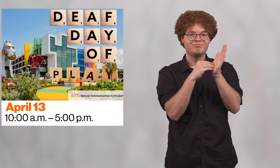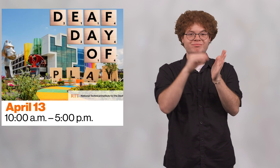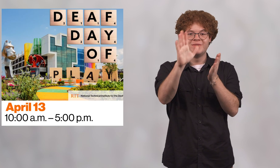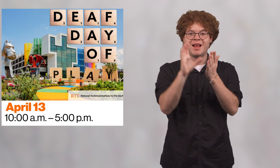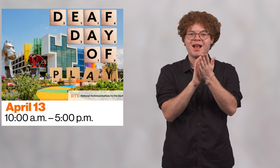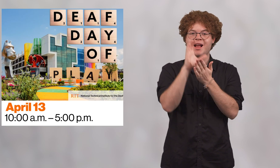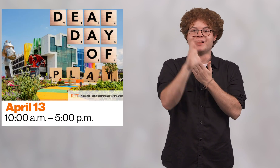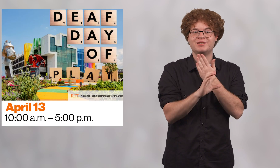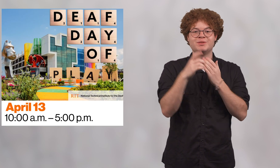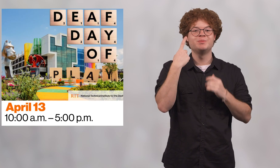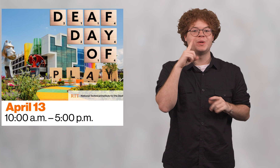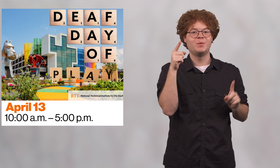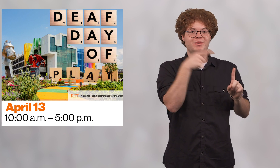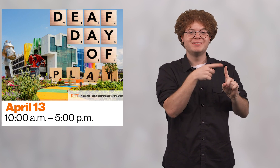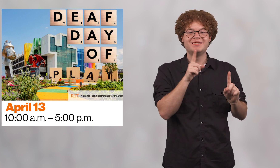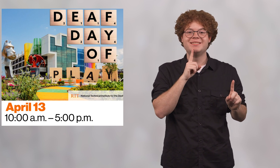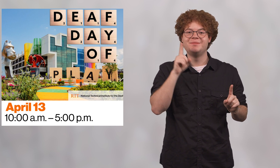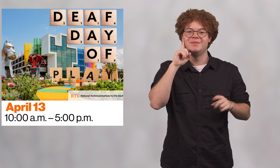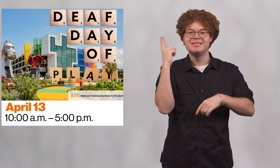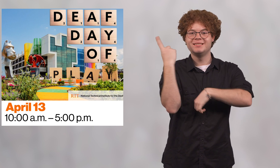Ryker: First up, mark your calendars for